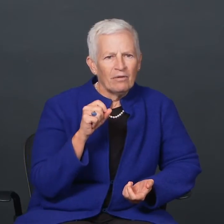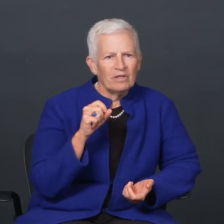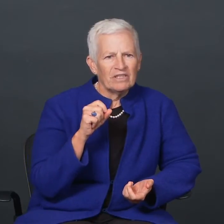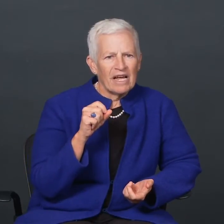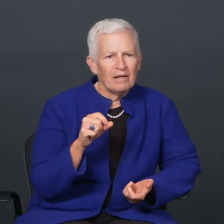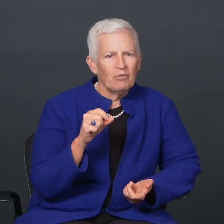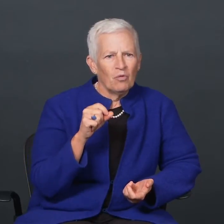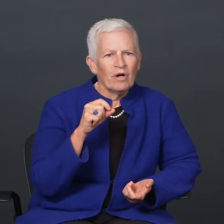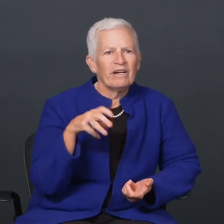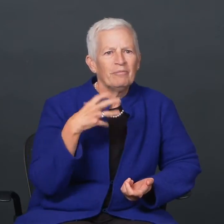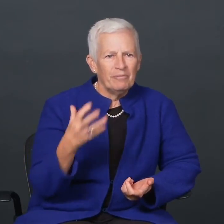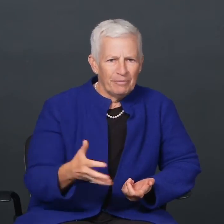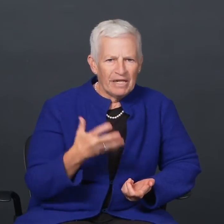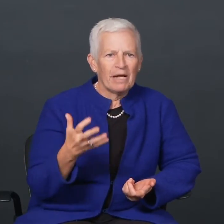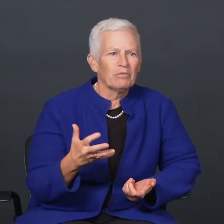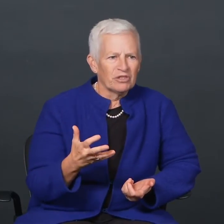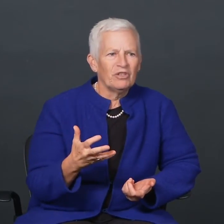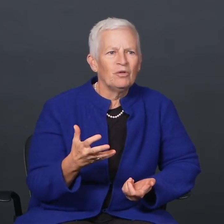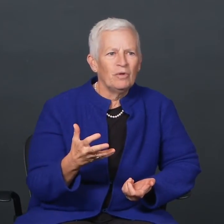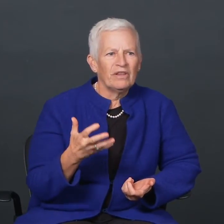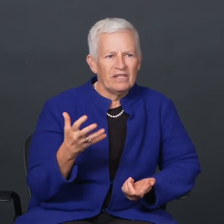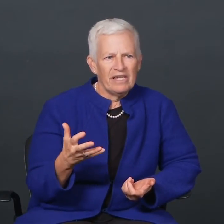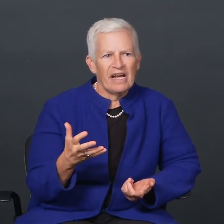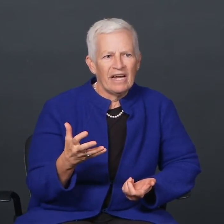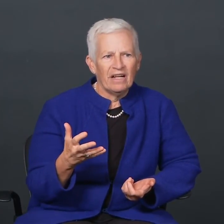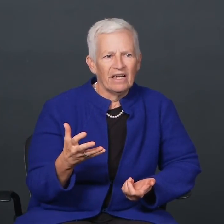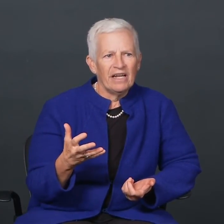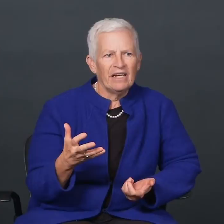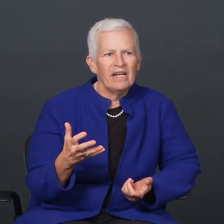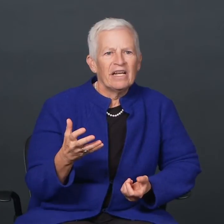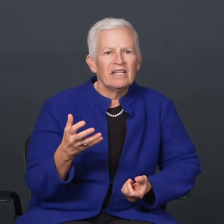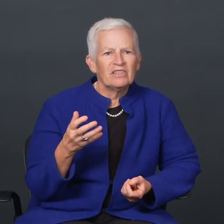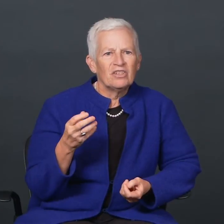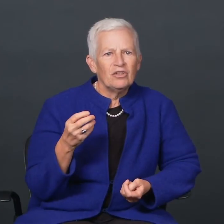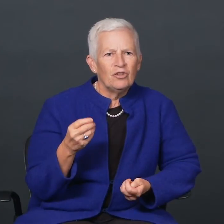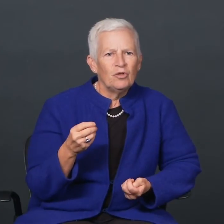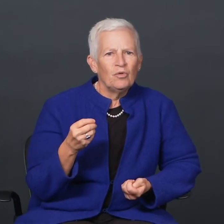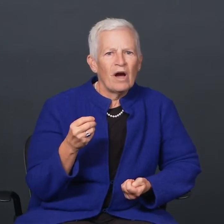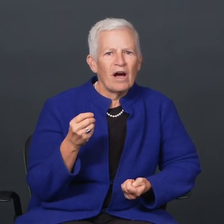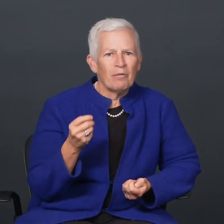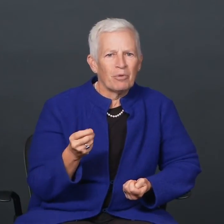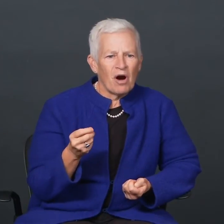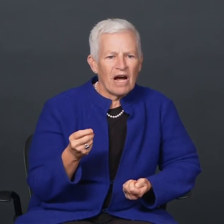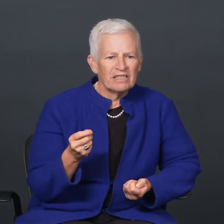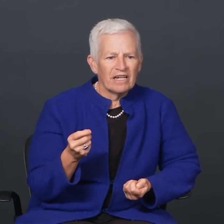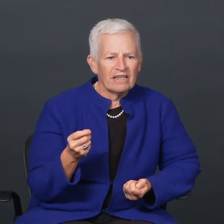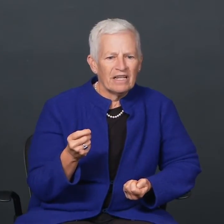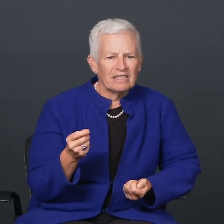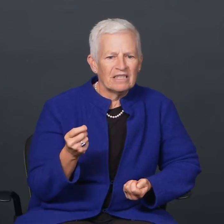what I was able -- what I've been able to do with the DALN is to do a project that's